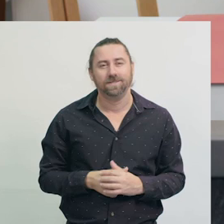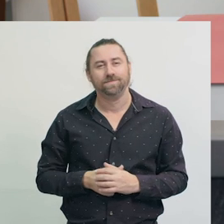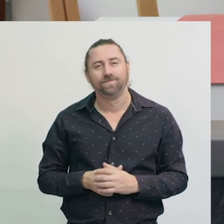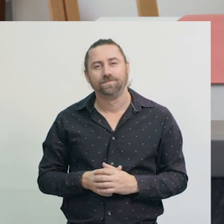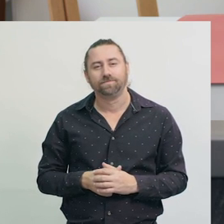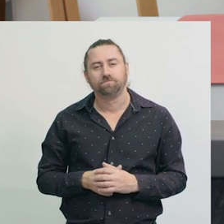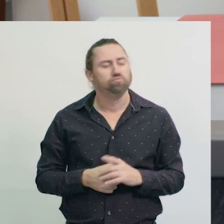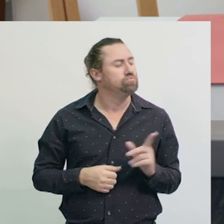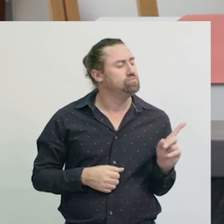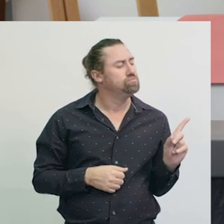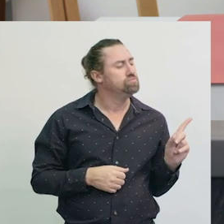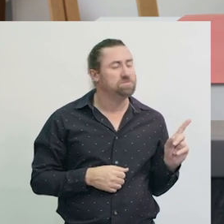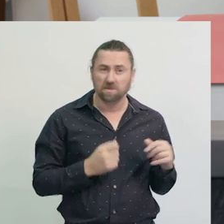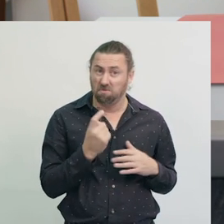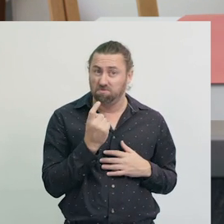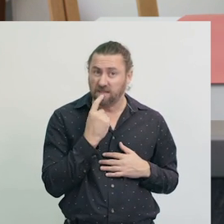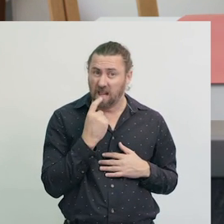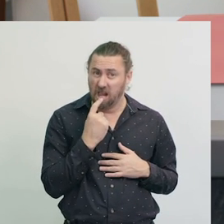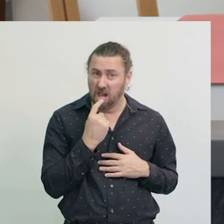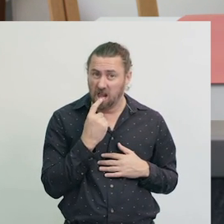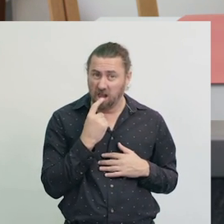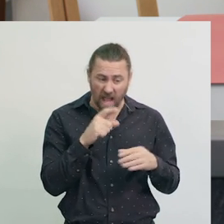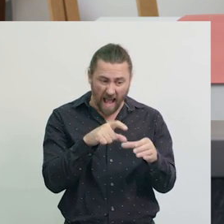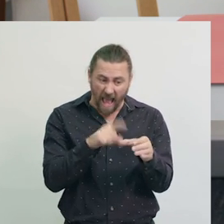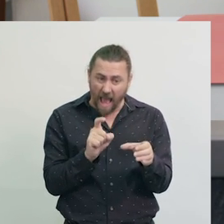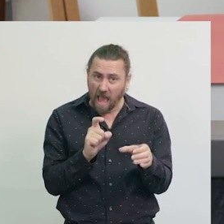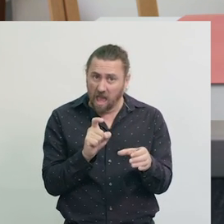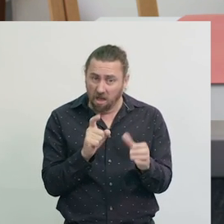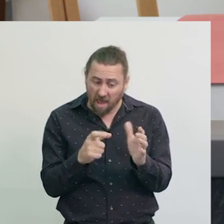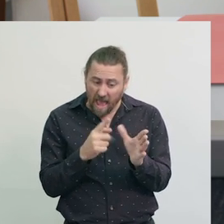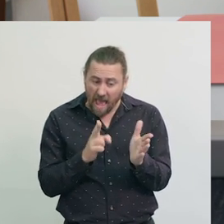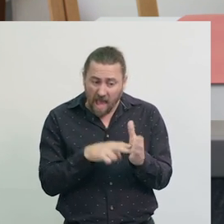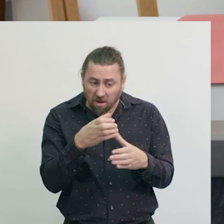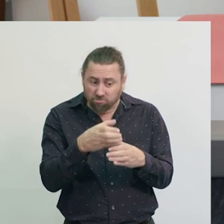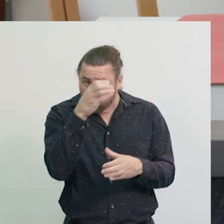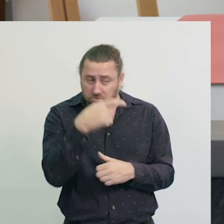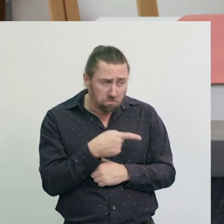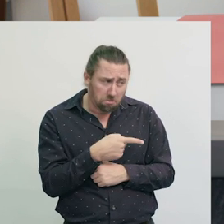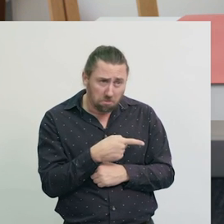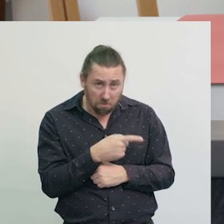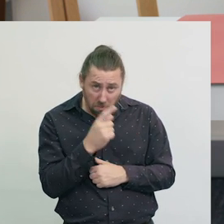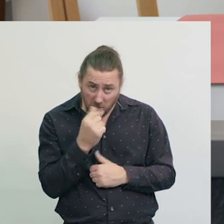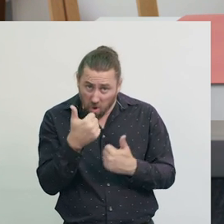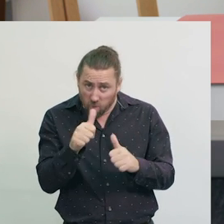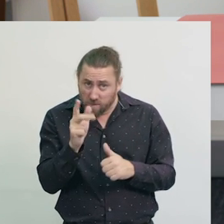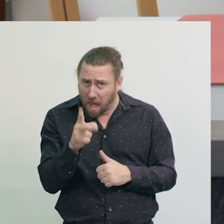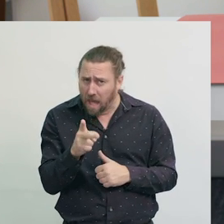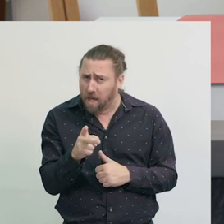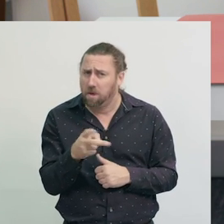What about these metal cans? Can they be recycled?